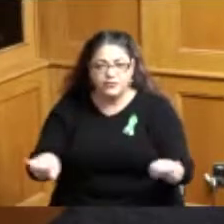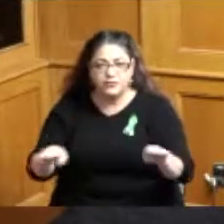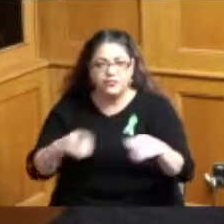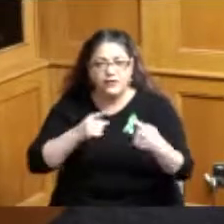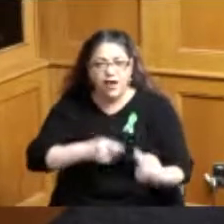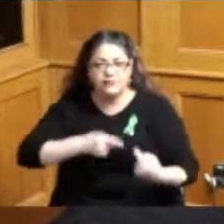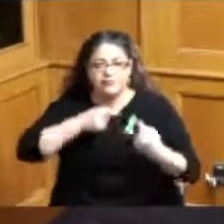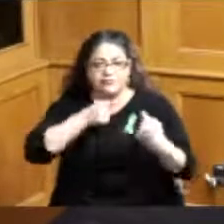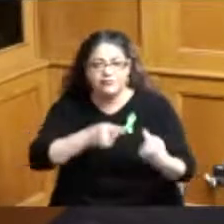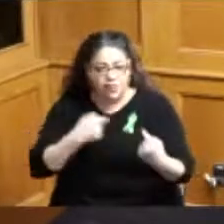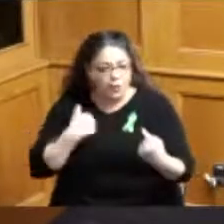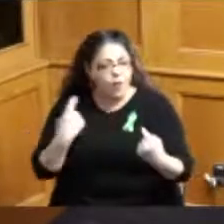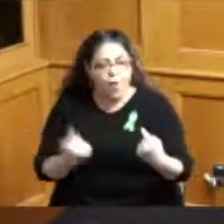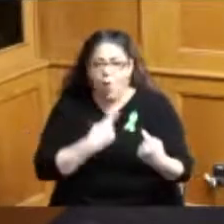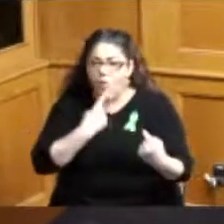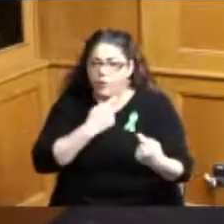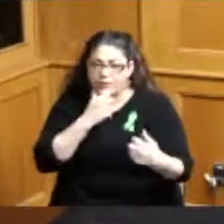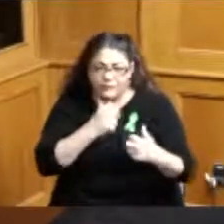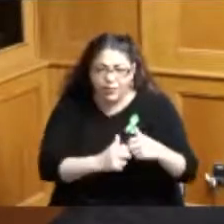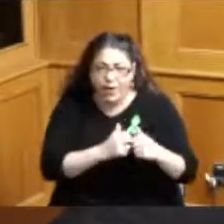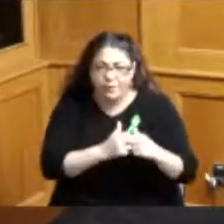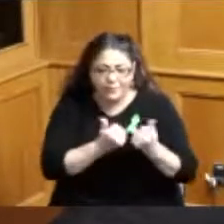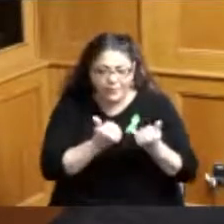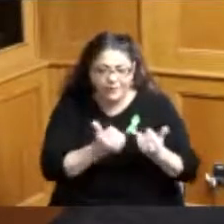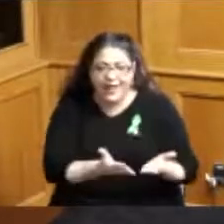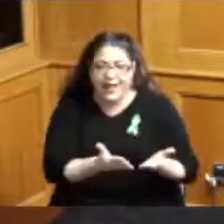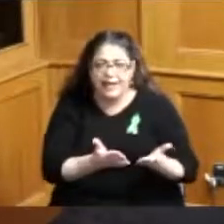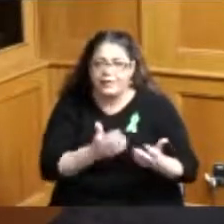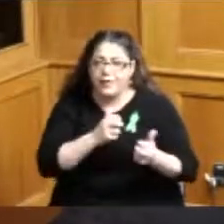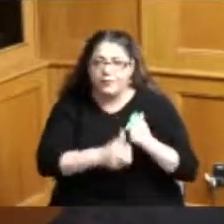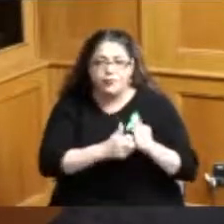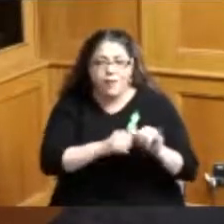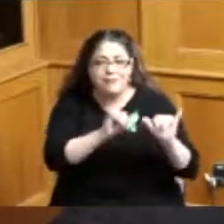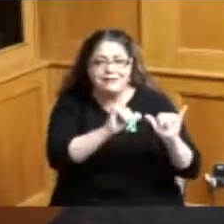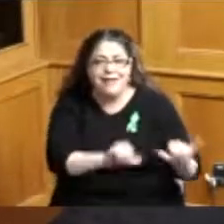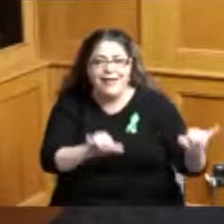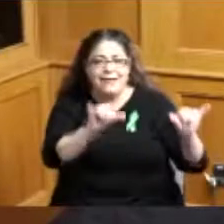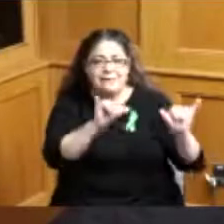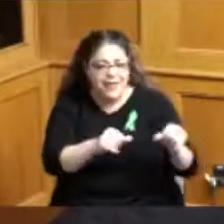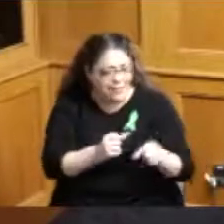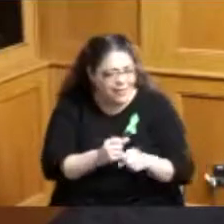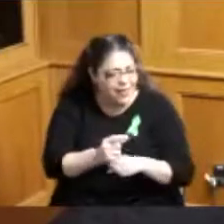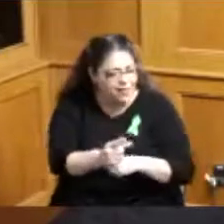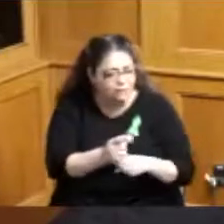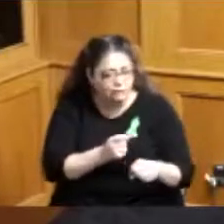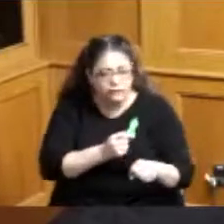to tackle really the problems don't change but we need to con our intervention and strategies